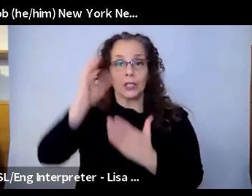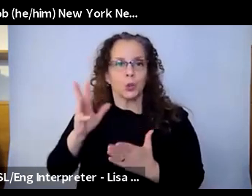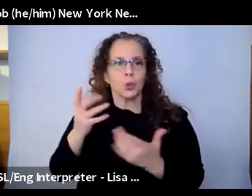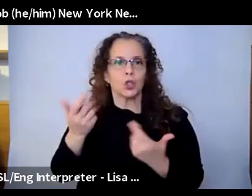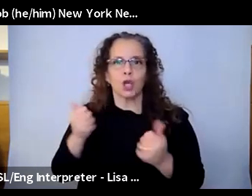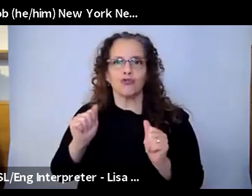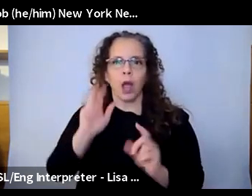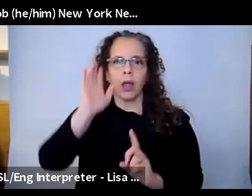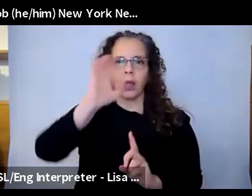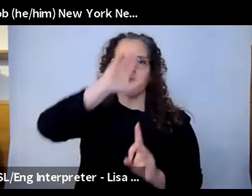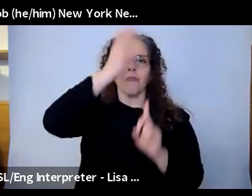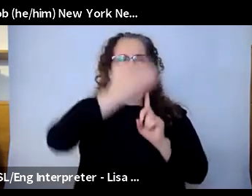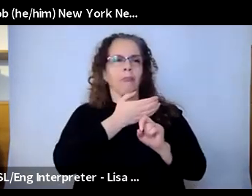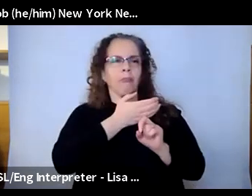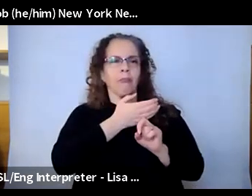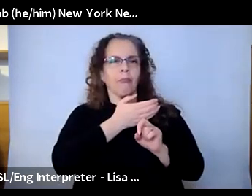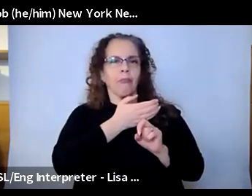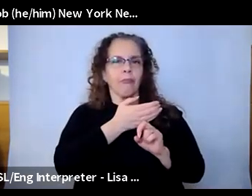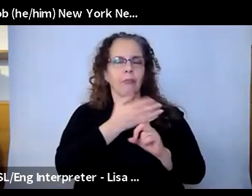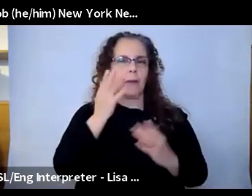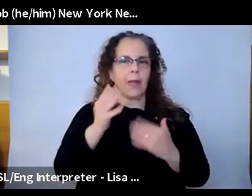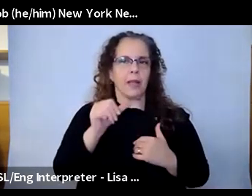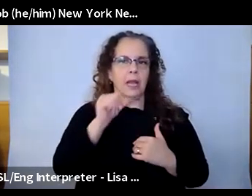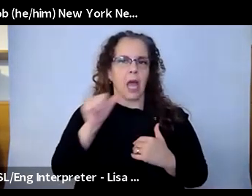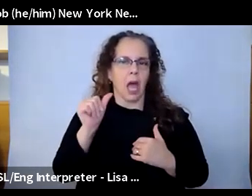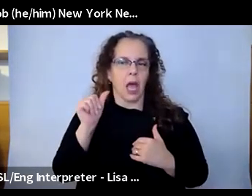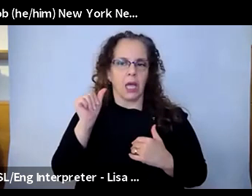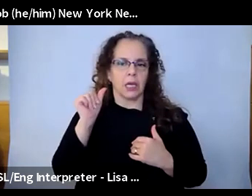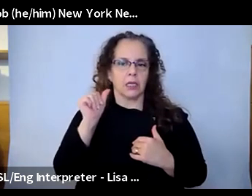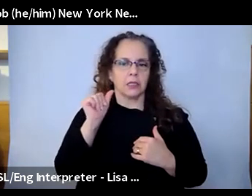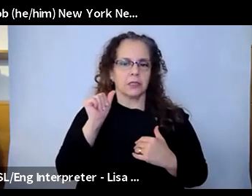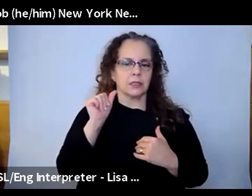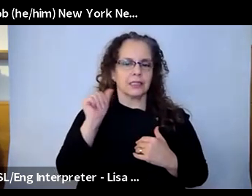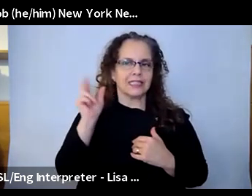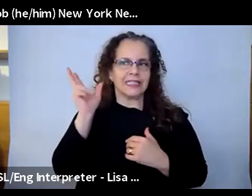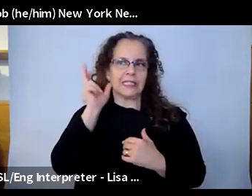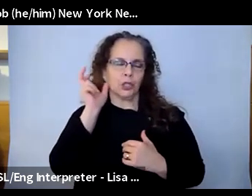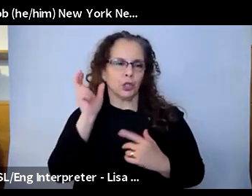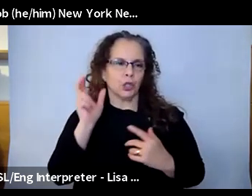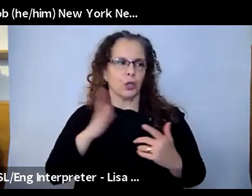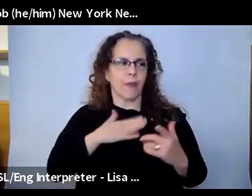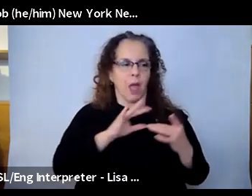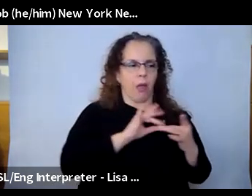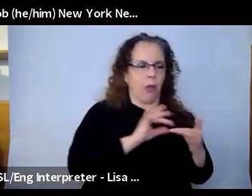they're not going to necessarily be overheard by somebody else, where they aren't in their school setting, but can, a lot o